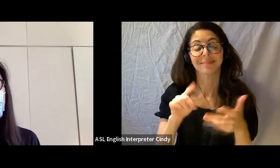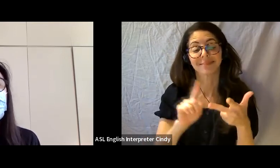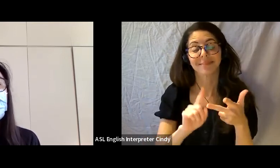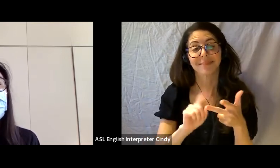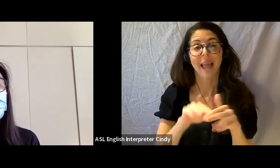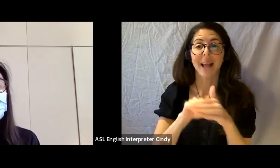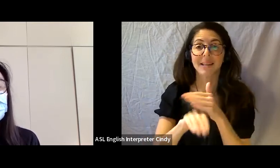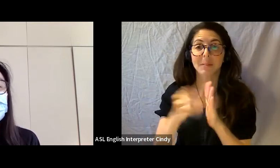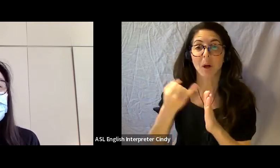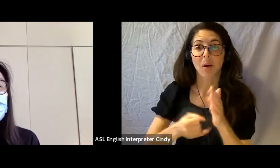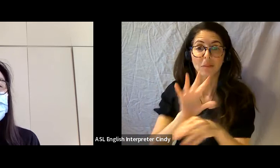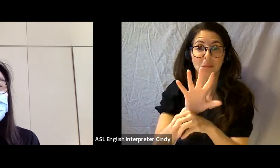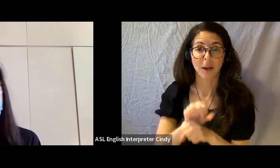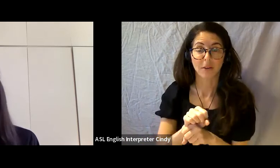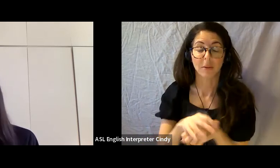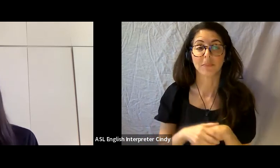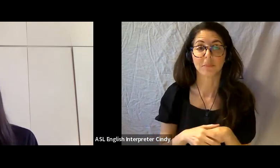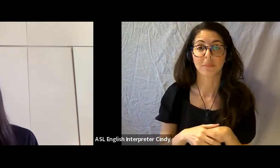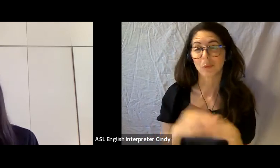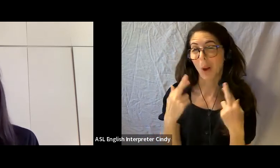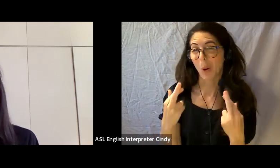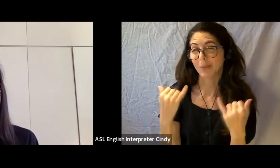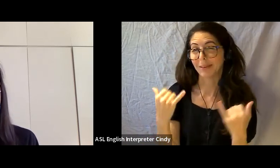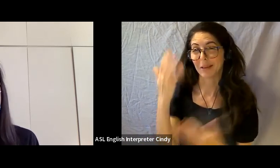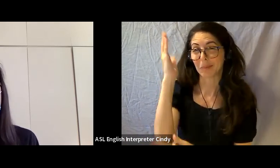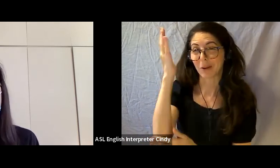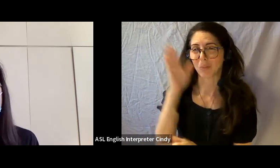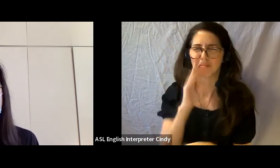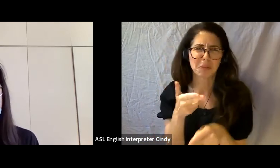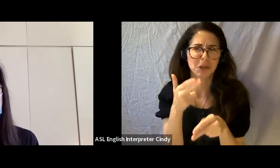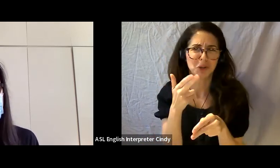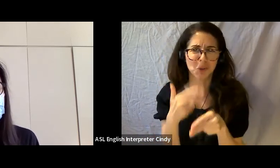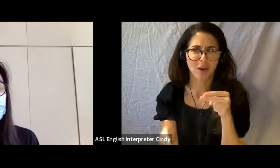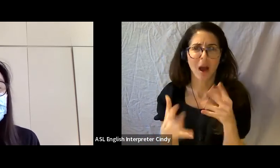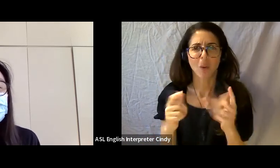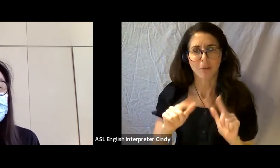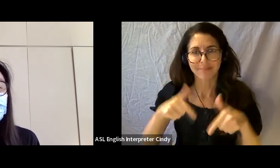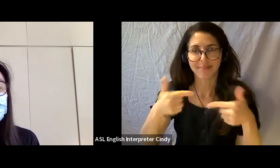This is a presentation I'm hoping that won't last too long to because I want to hold some space for questions and answers.